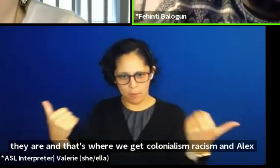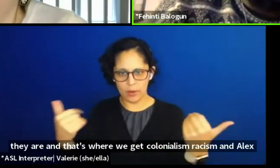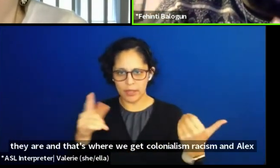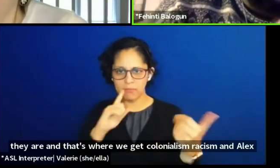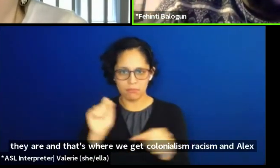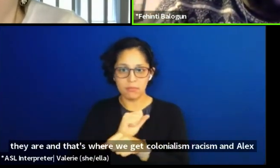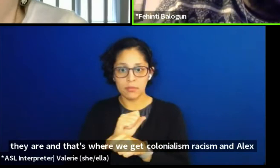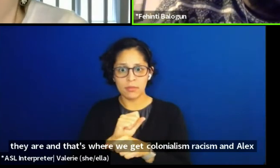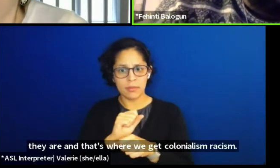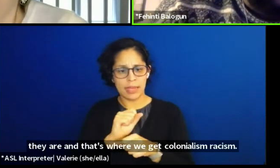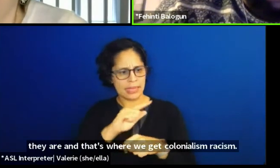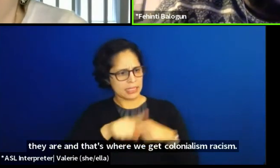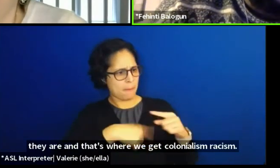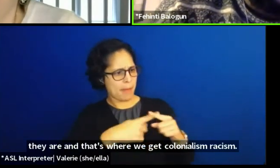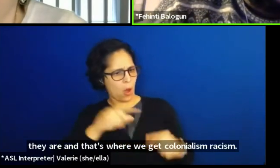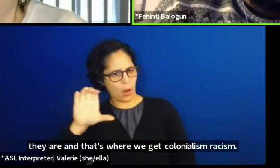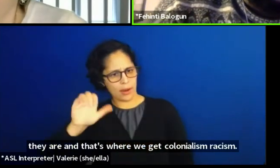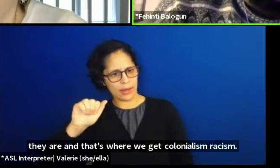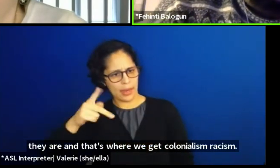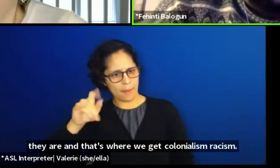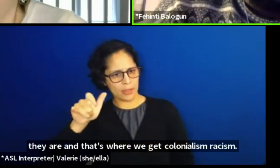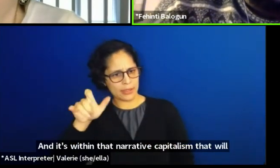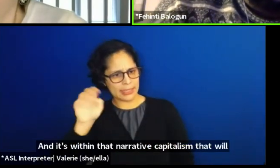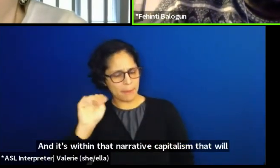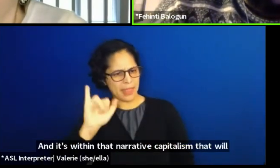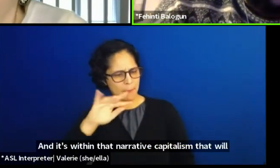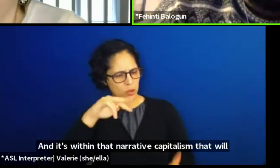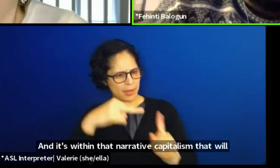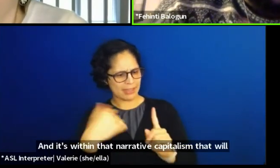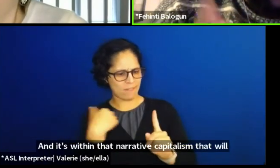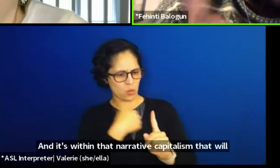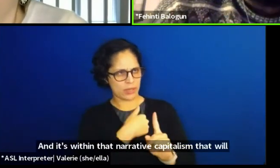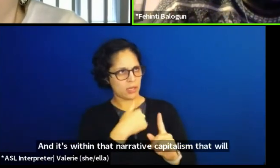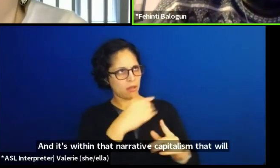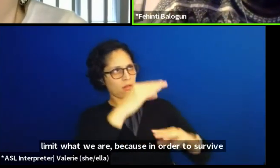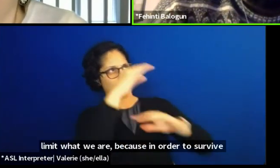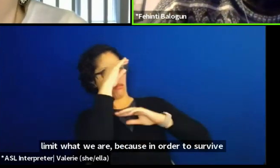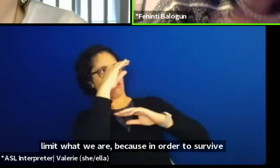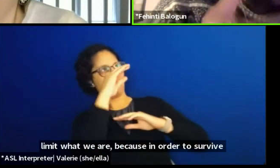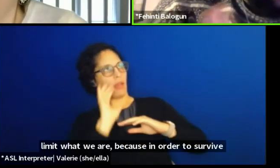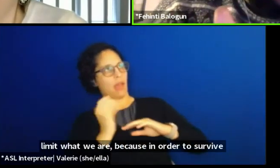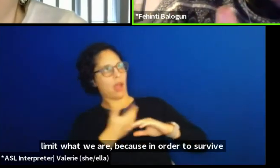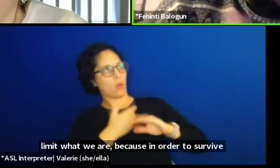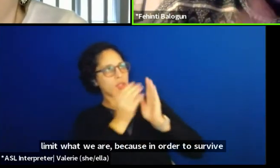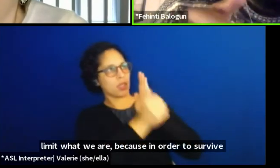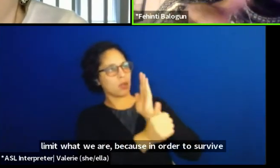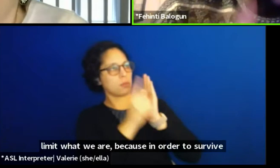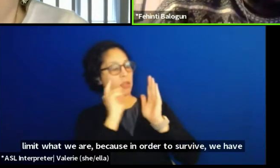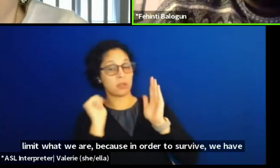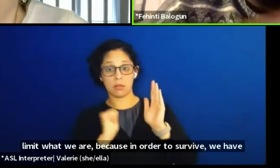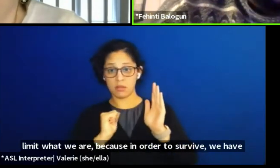that we limit what we are, because in order to survive, we have to make a certain amount of money, be sellable,